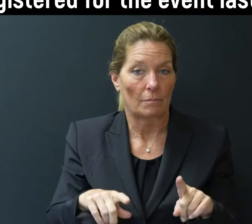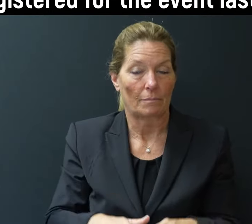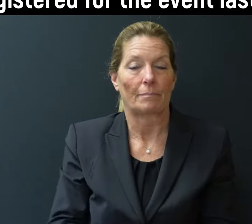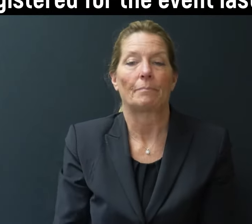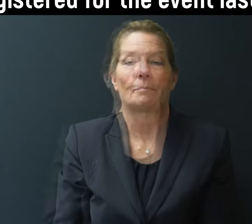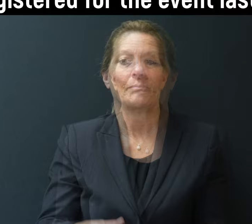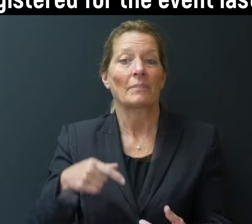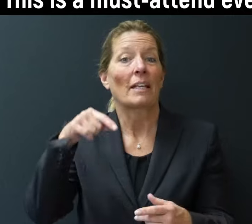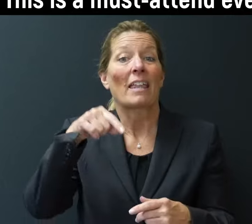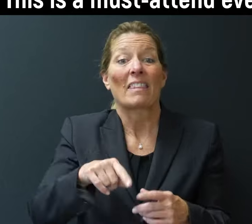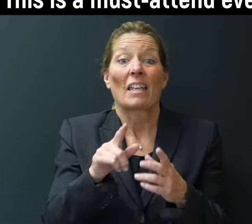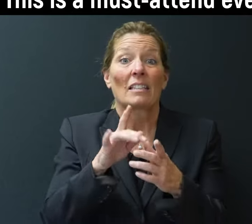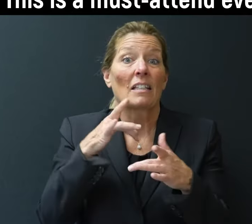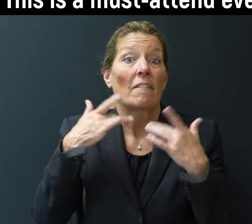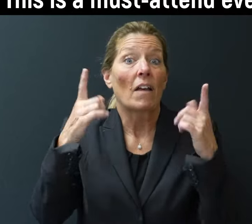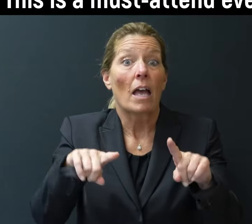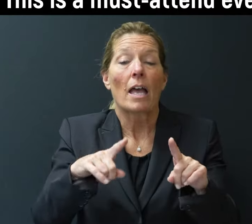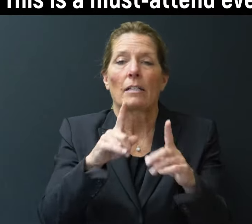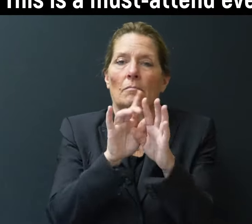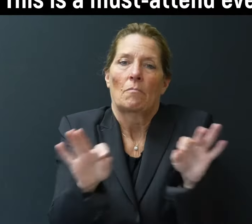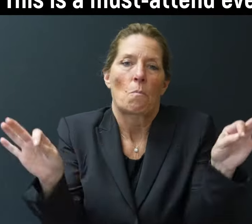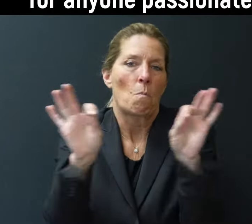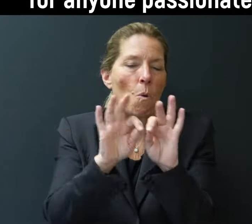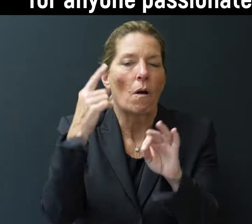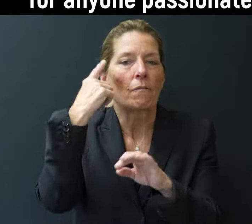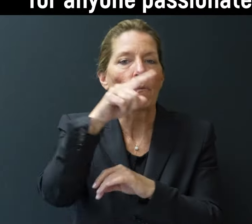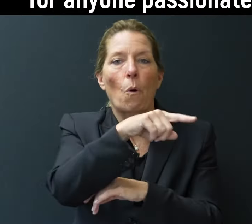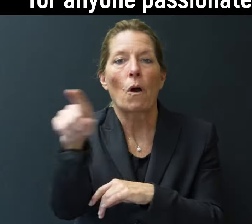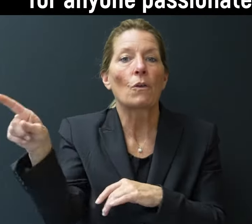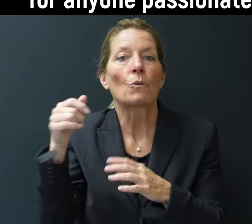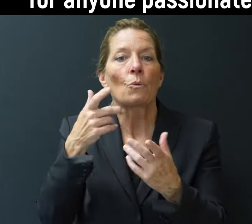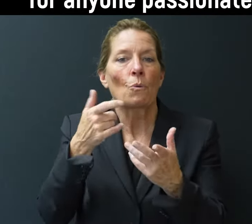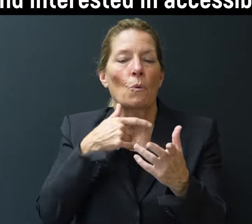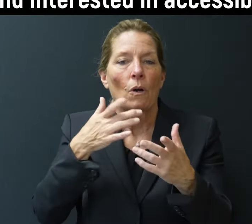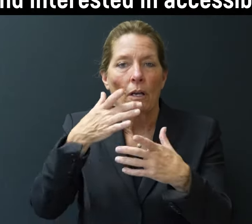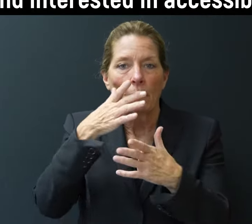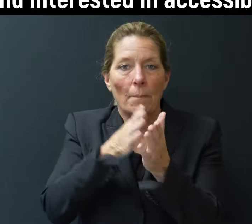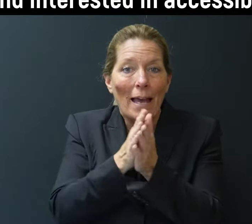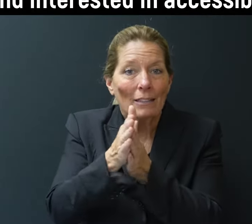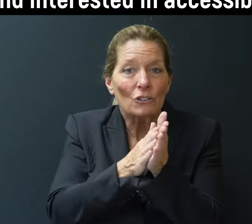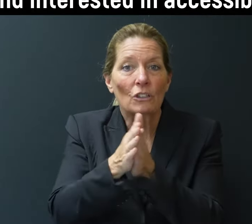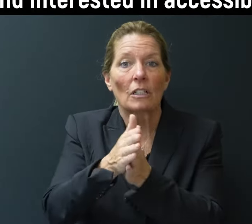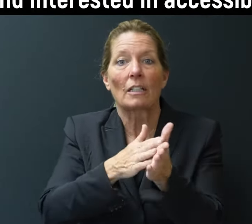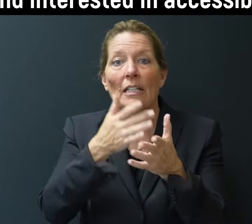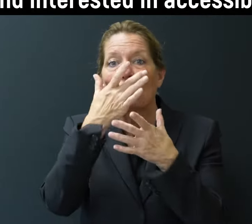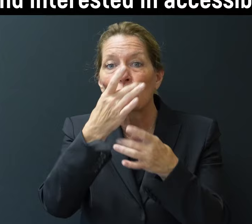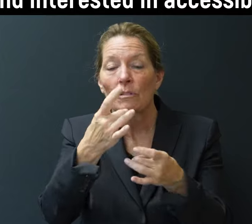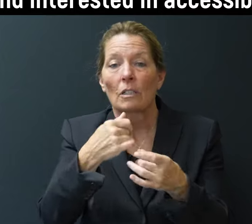year. This is a must-attend event for anyone passionate and interested in accessibility,